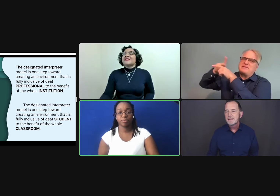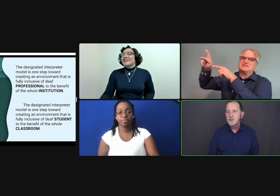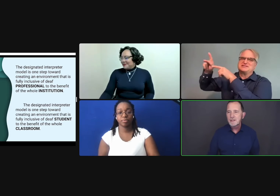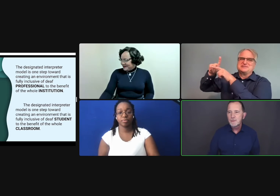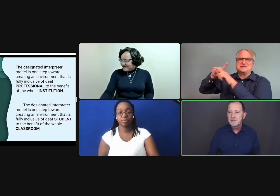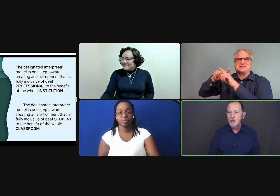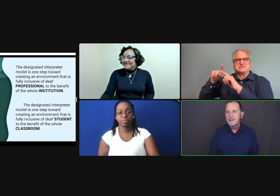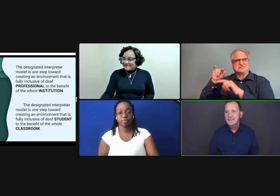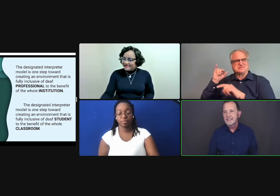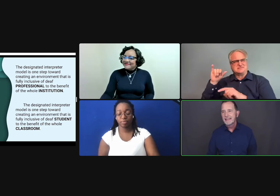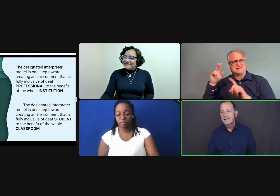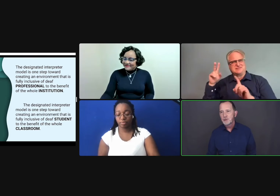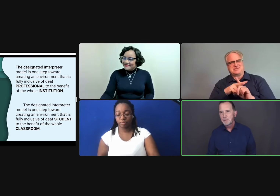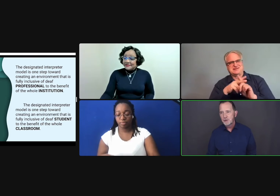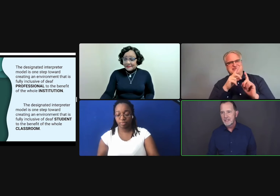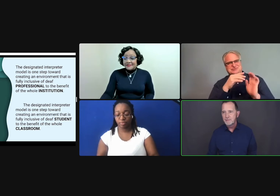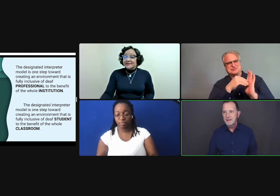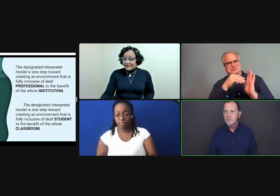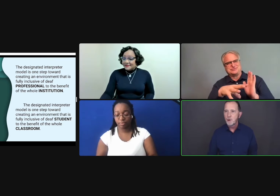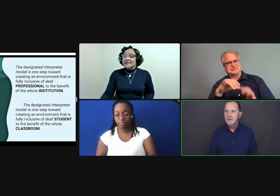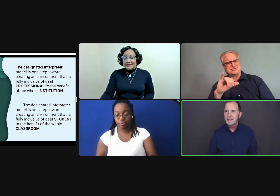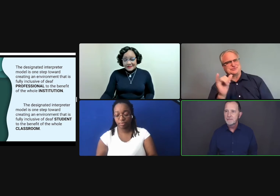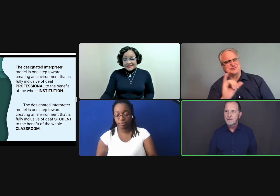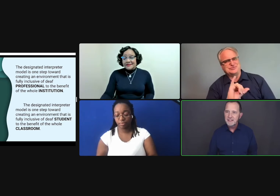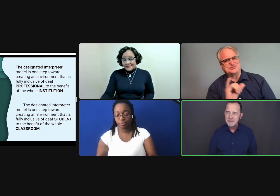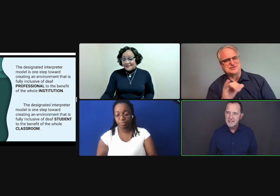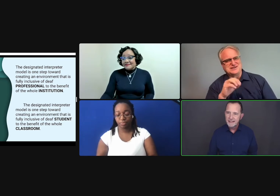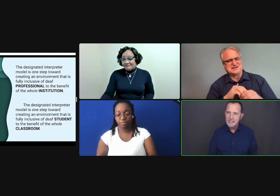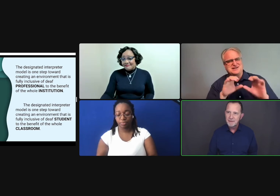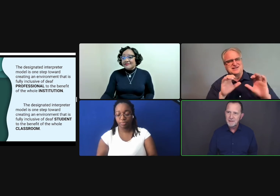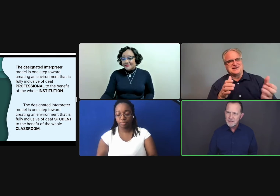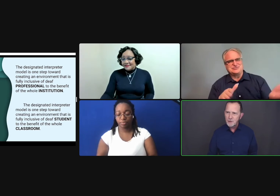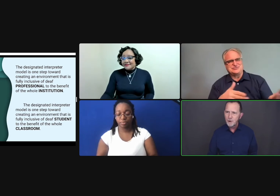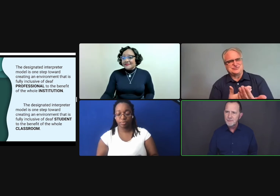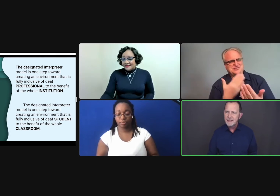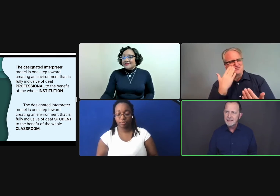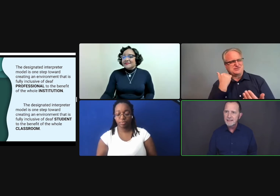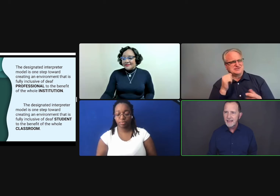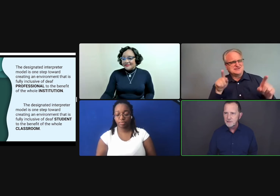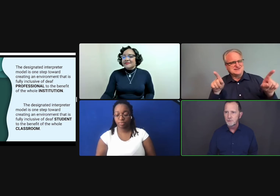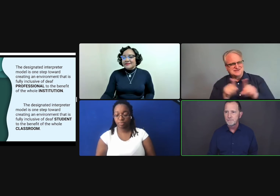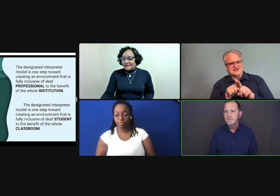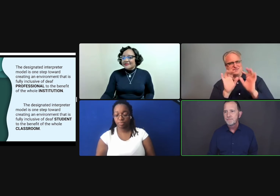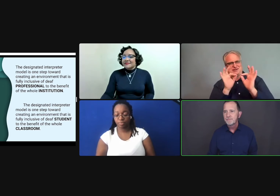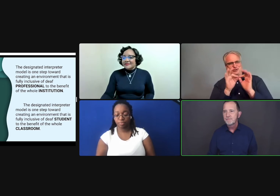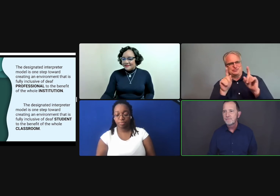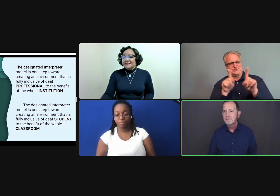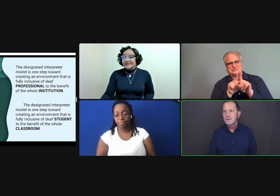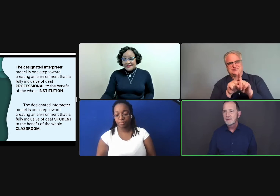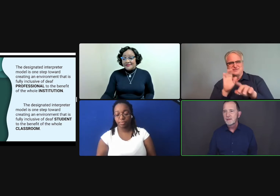Historically, we've talked about designated interpreters as being appropriate in professional settings. But they're also appropriate in the classroom.